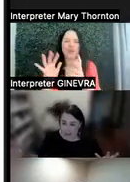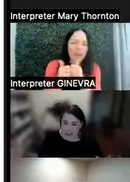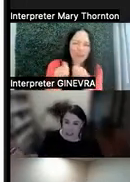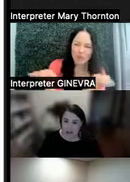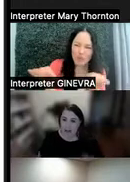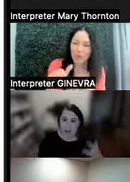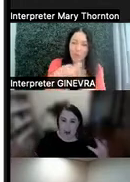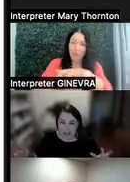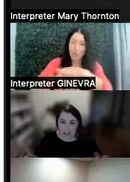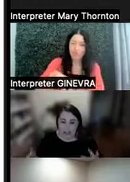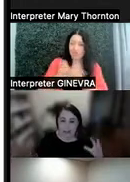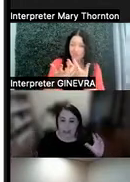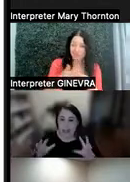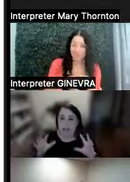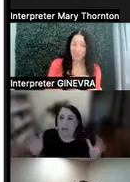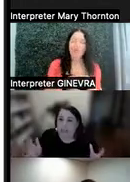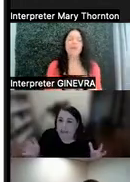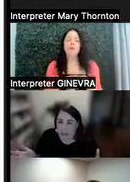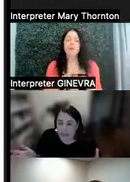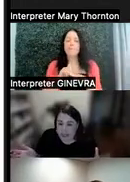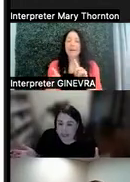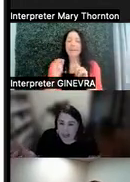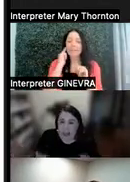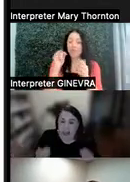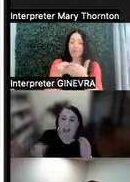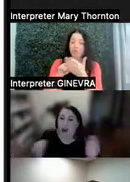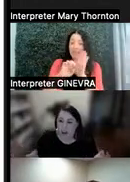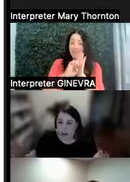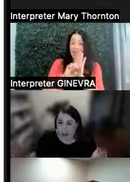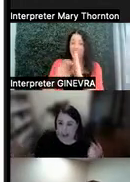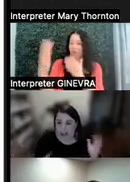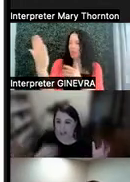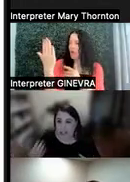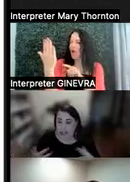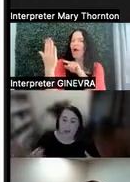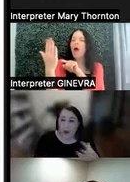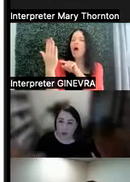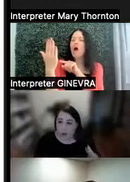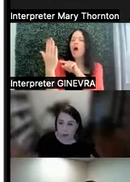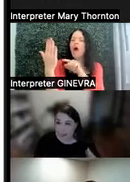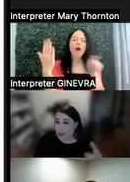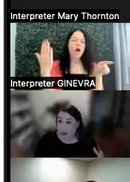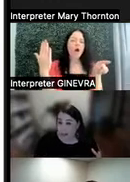seen of what it is supposed to have looked like, I can call on that in a less overwhelming and threatening